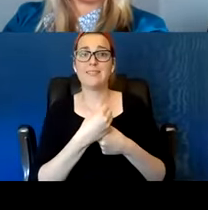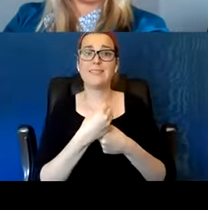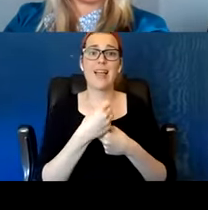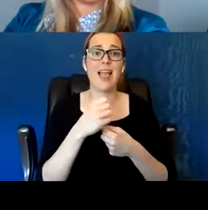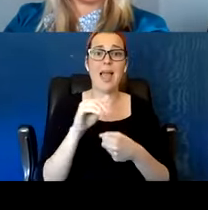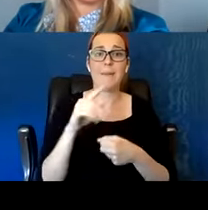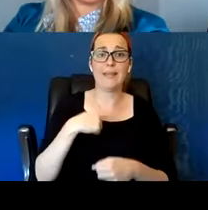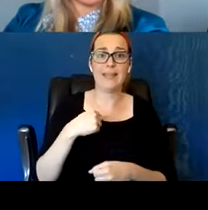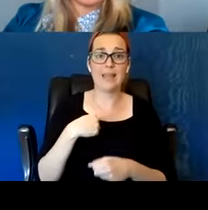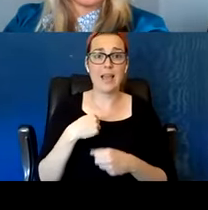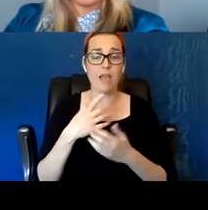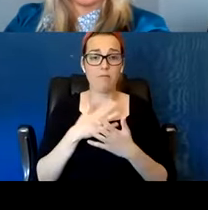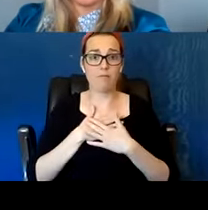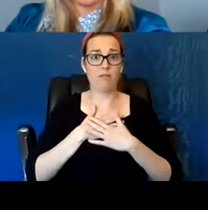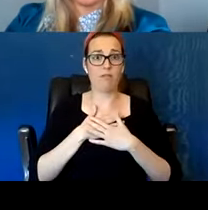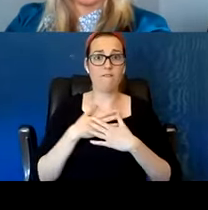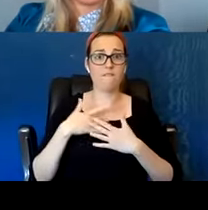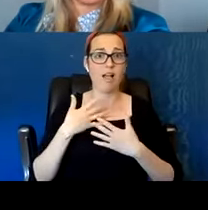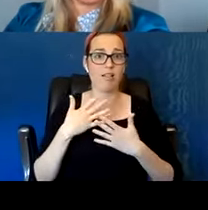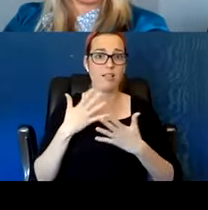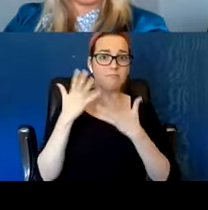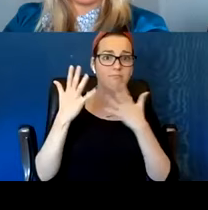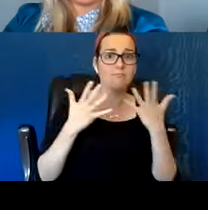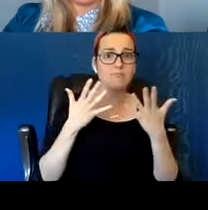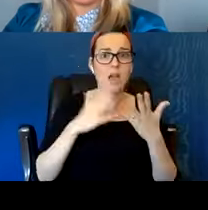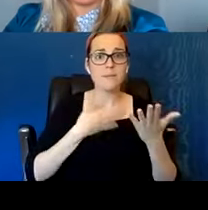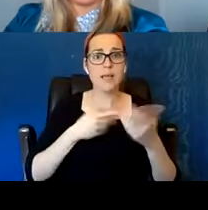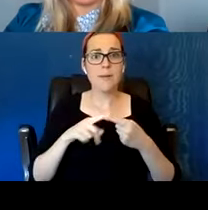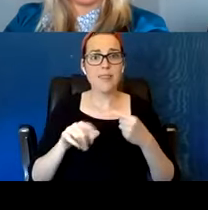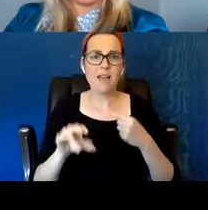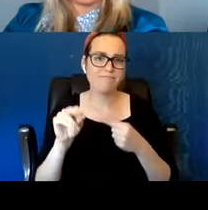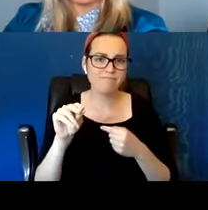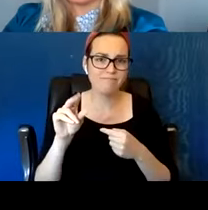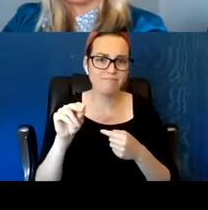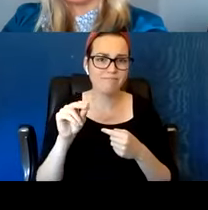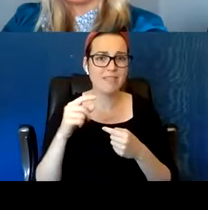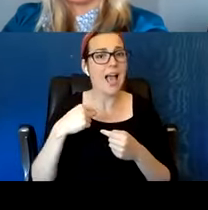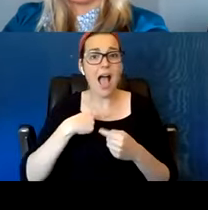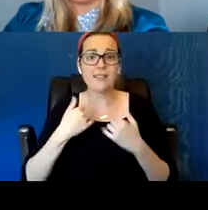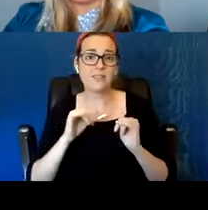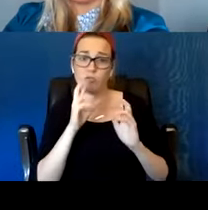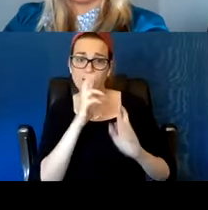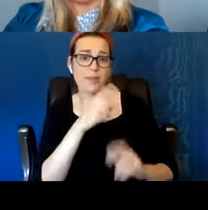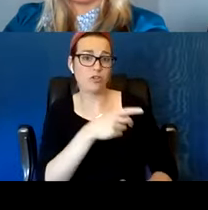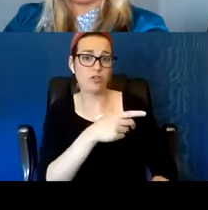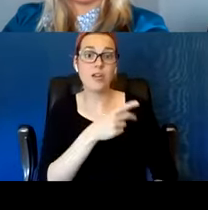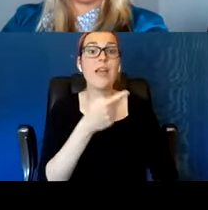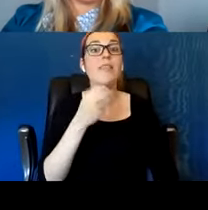Miss B got her wings last month. So we were never able to place her in a permanent housing,